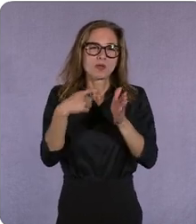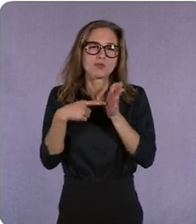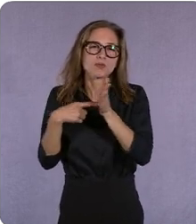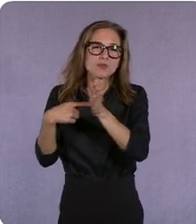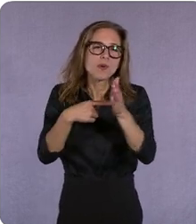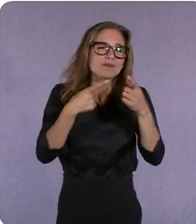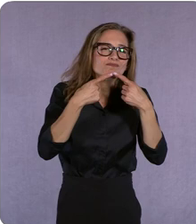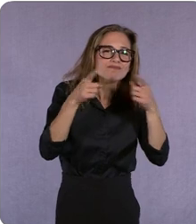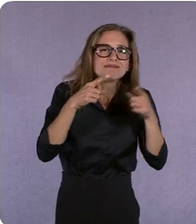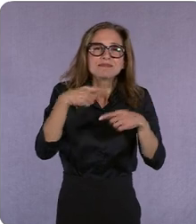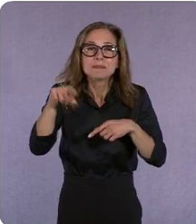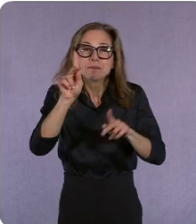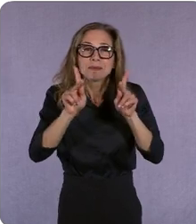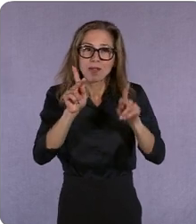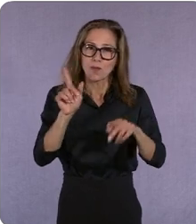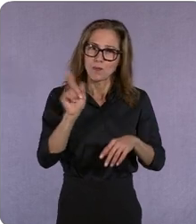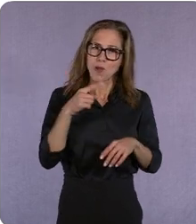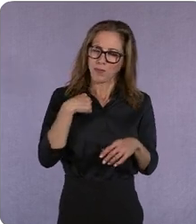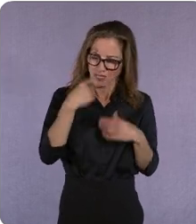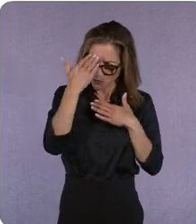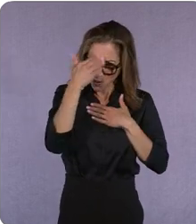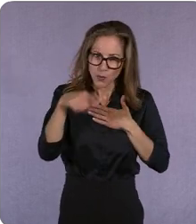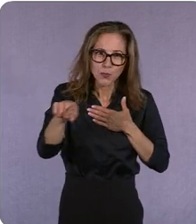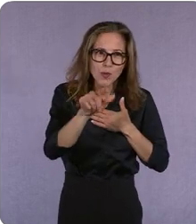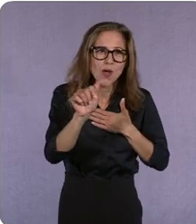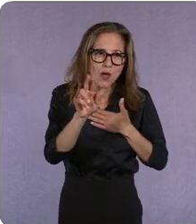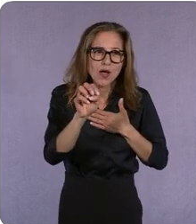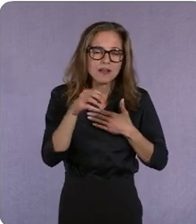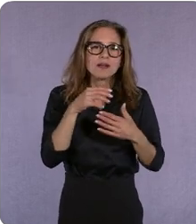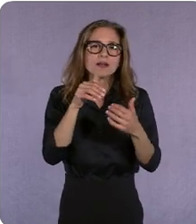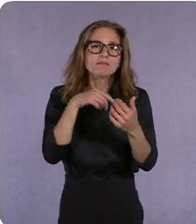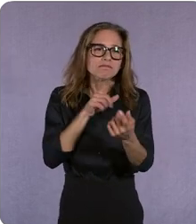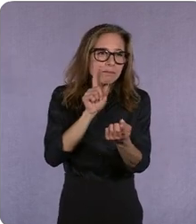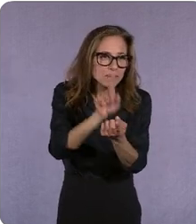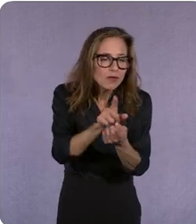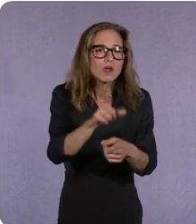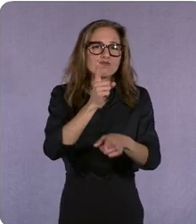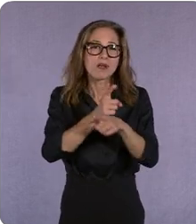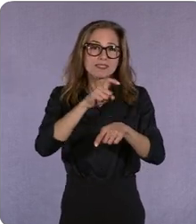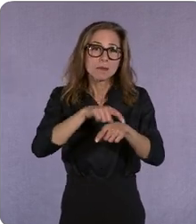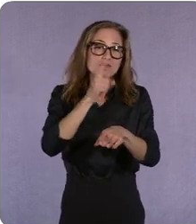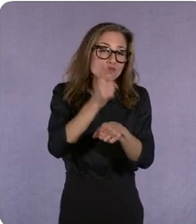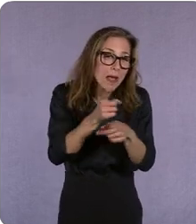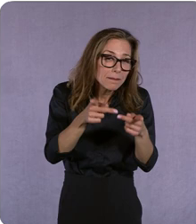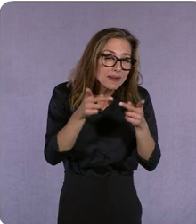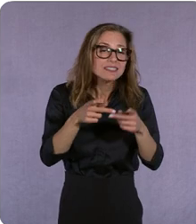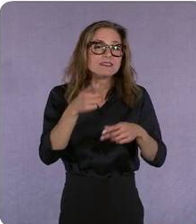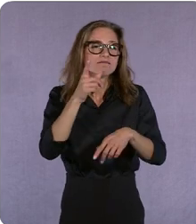time with purposeful marketing additive to their lives and i i think it's i'm very excited about